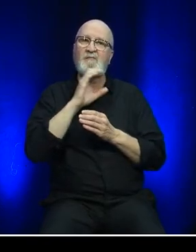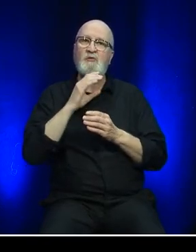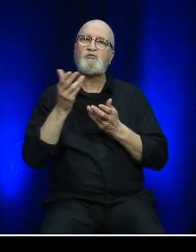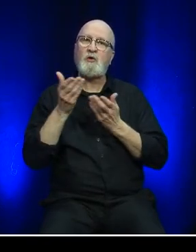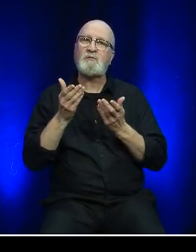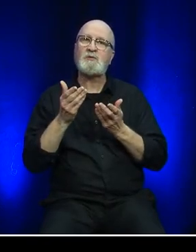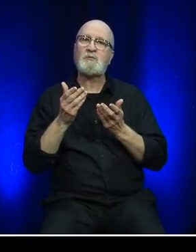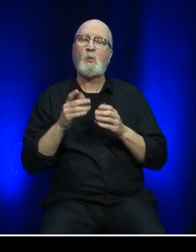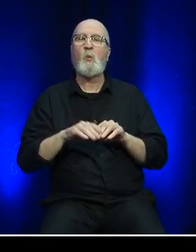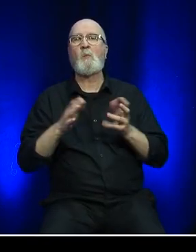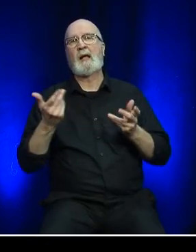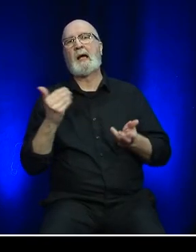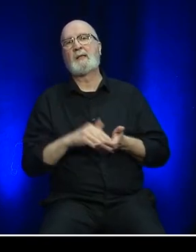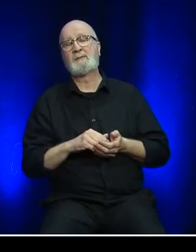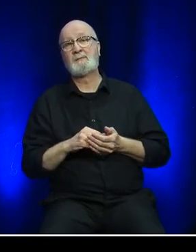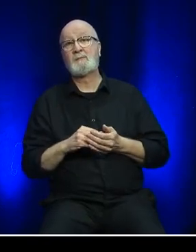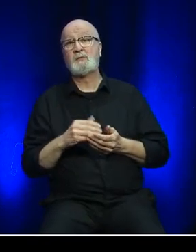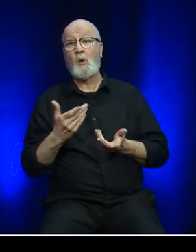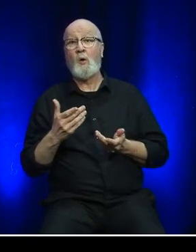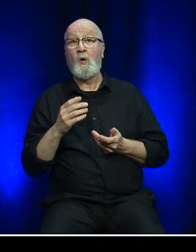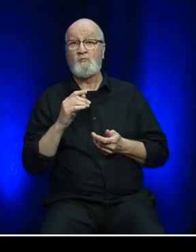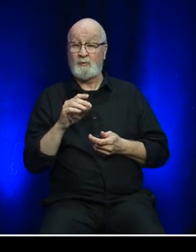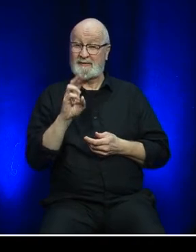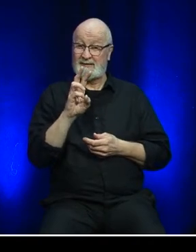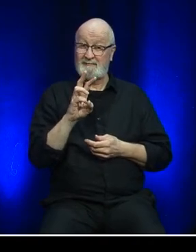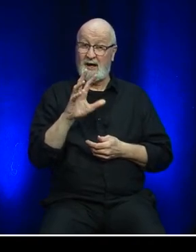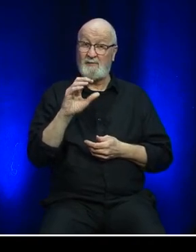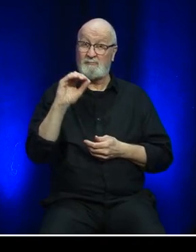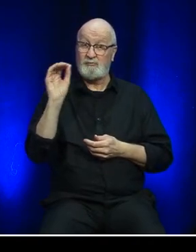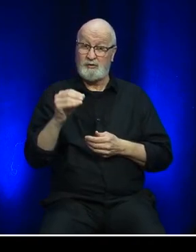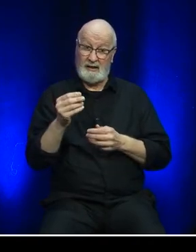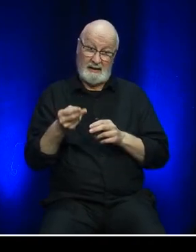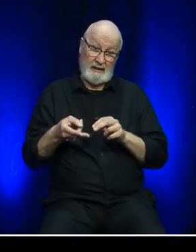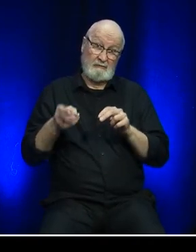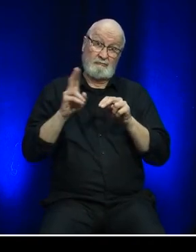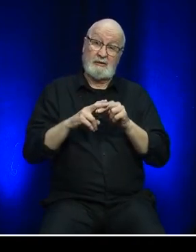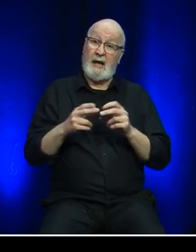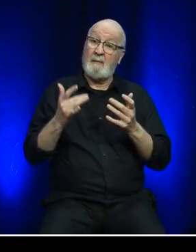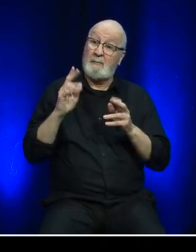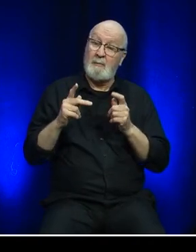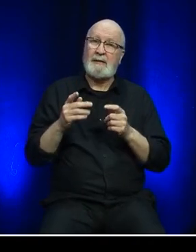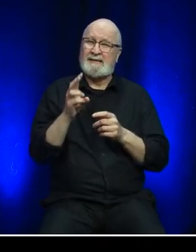As a result, we experienced a 65% increase in passenger traffic